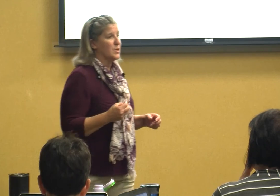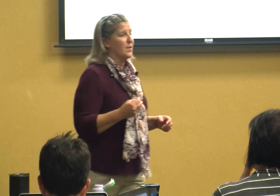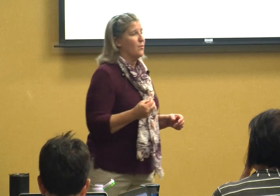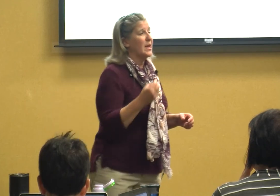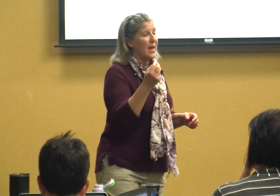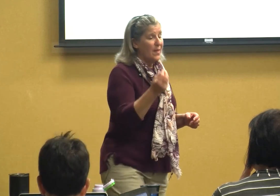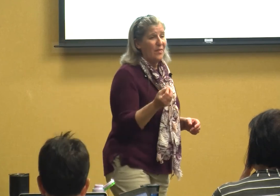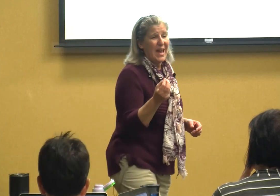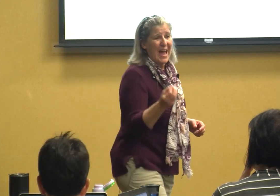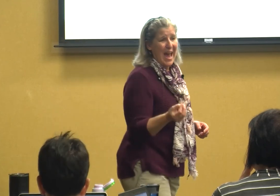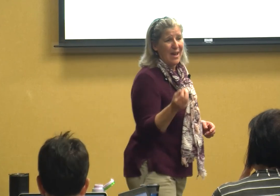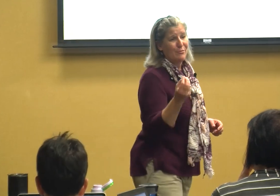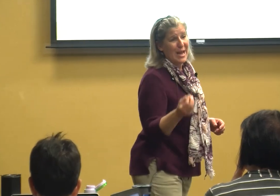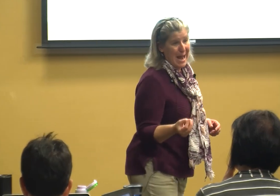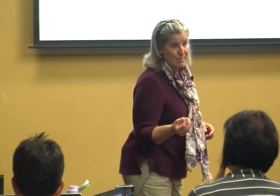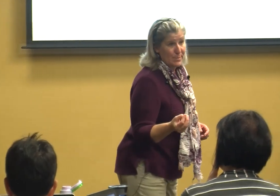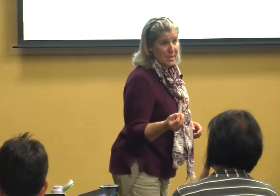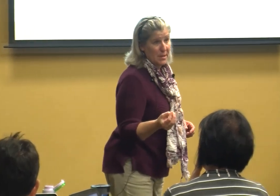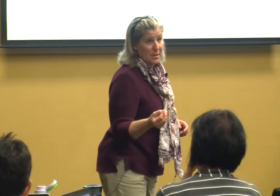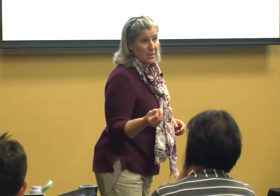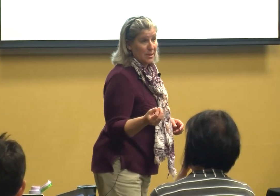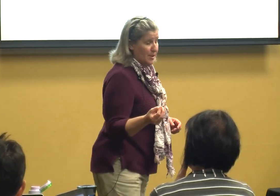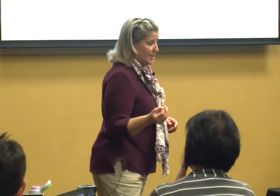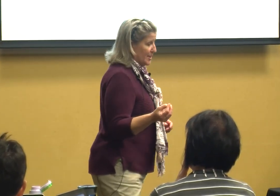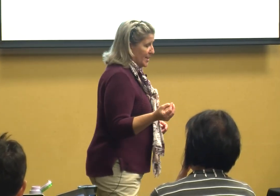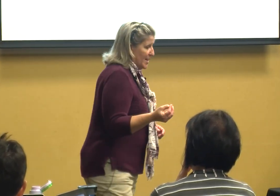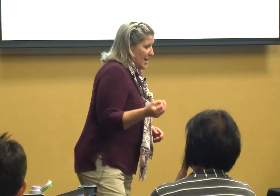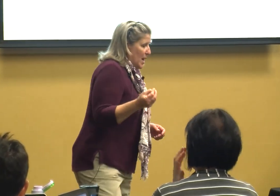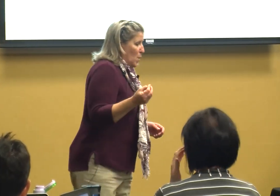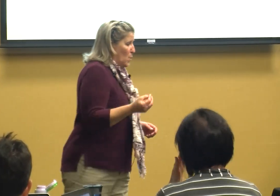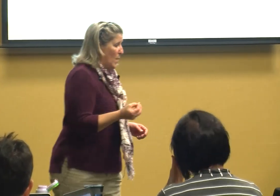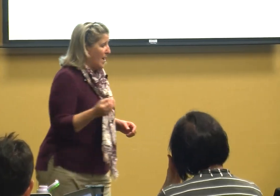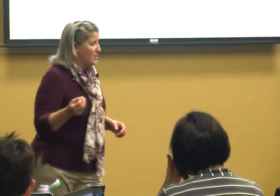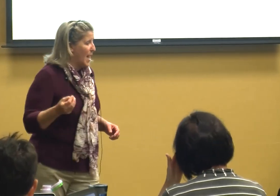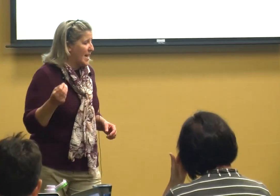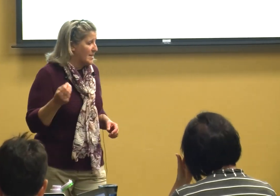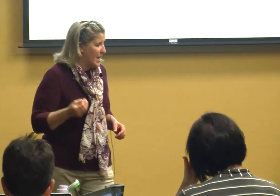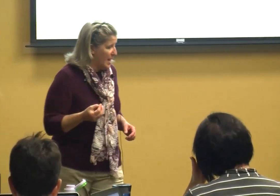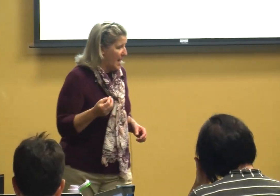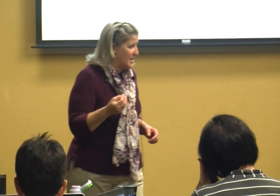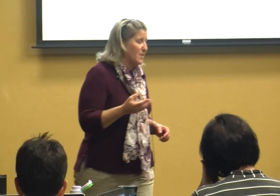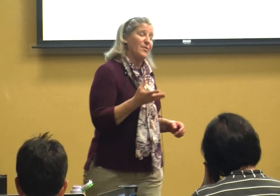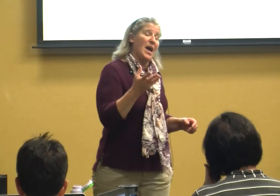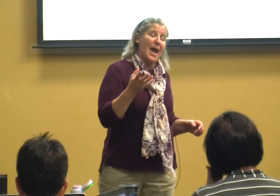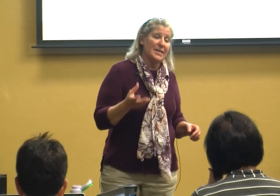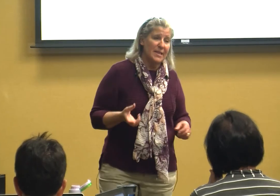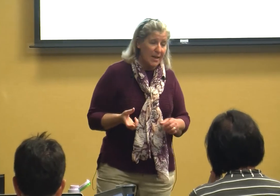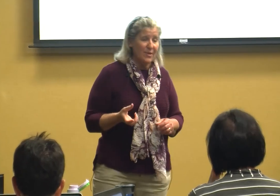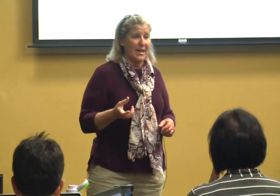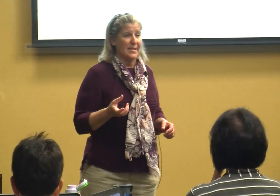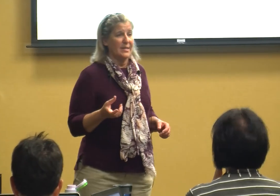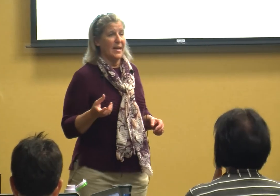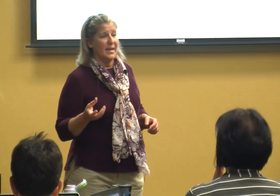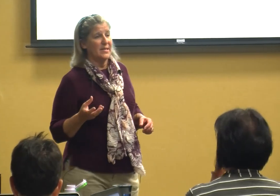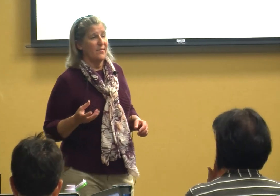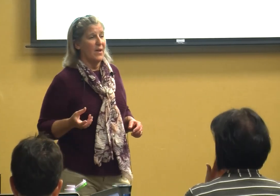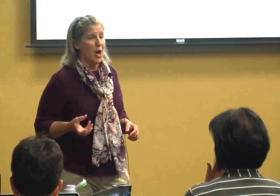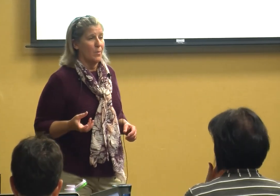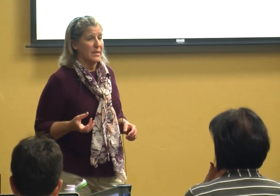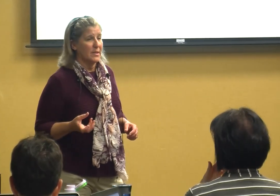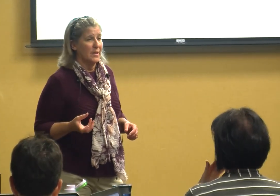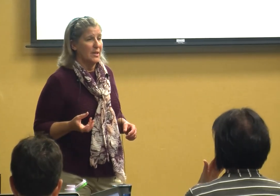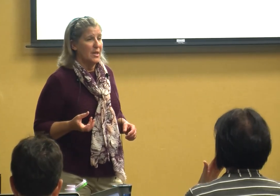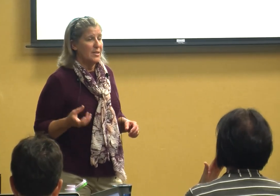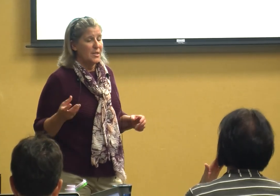different and that they have names we have to act identify activities in his environment so